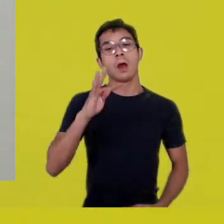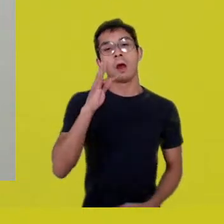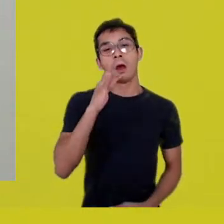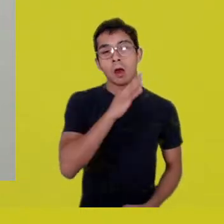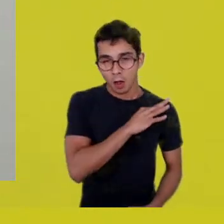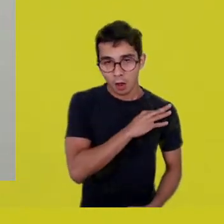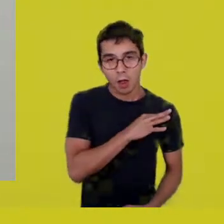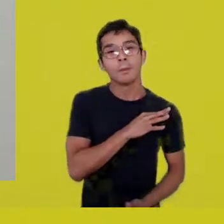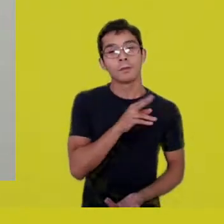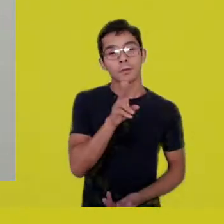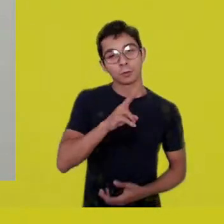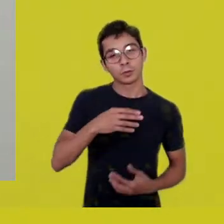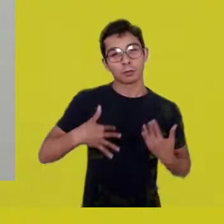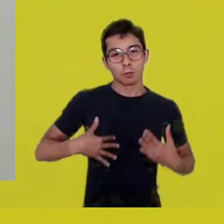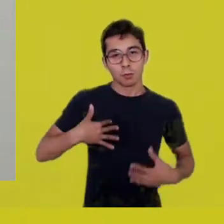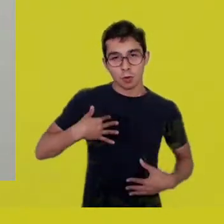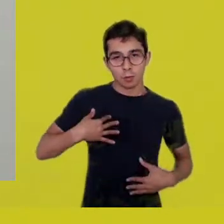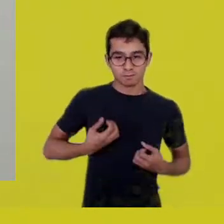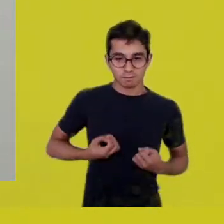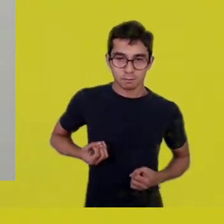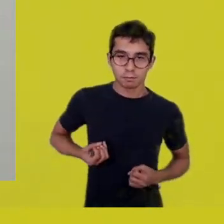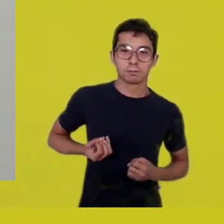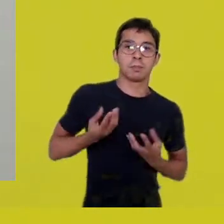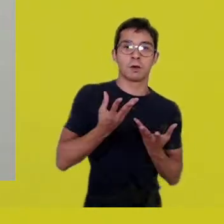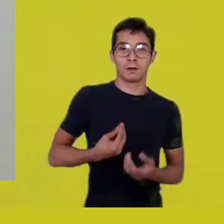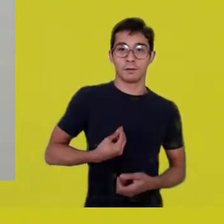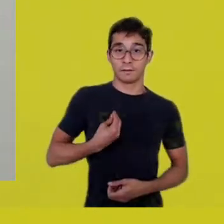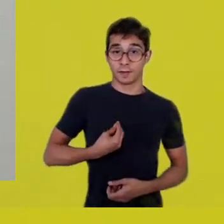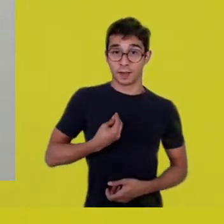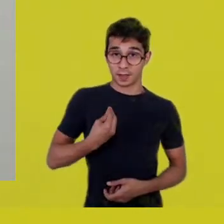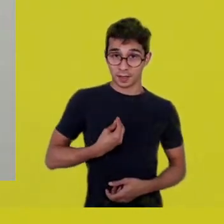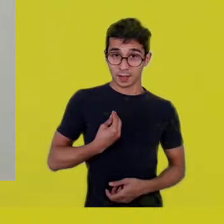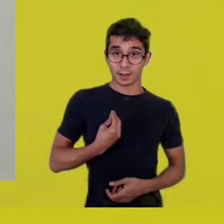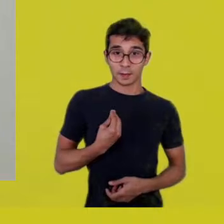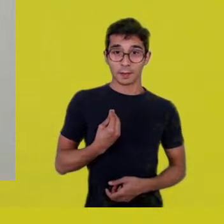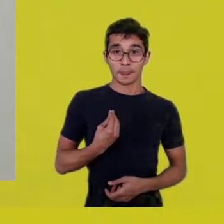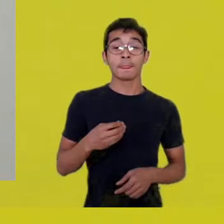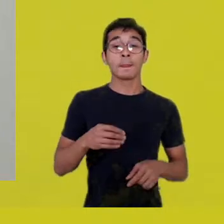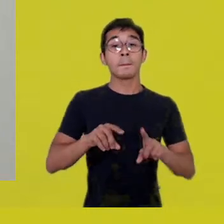but I think that we also could experiment, sometimes,